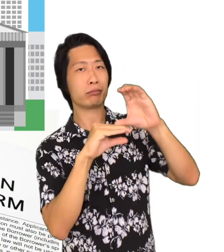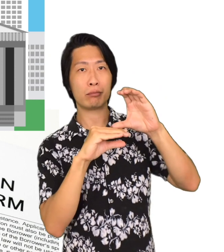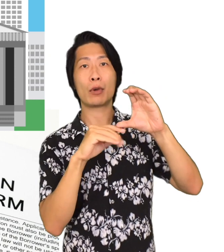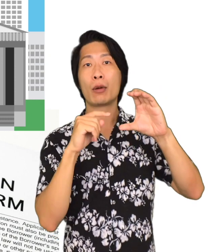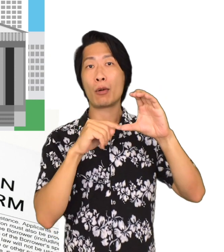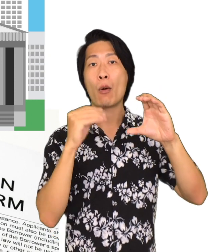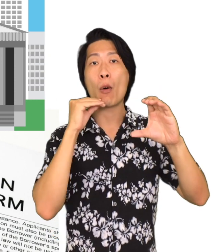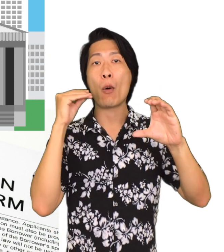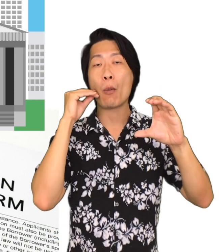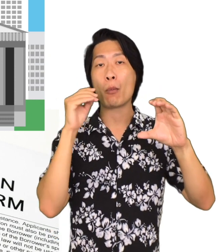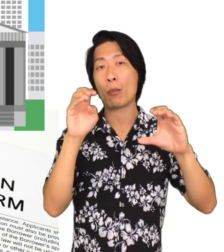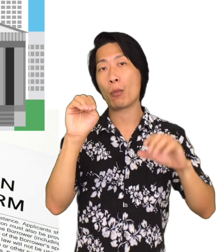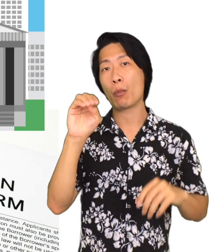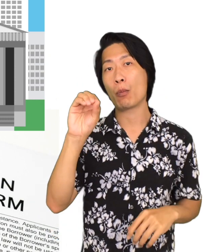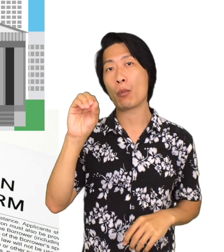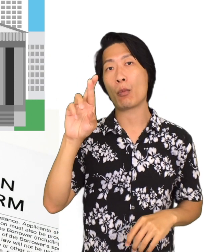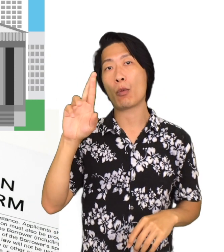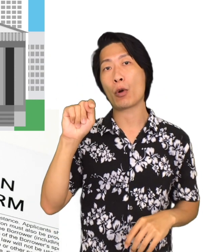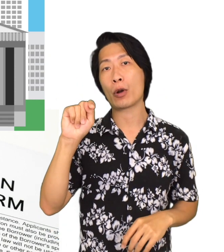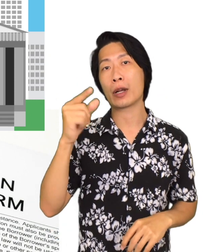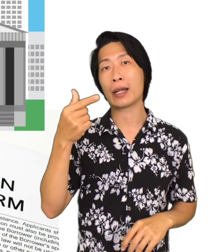and that means they'll need to borrow money for a home mortgage.